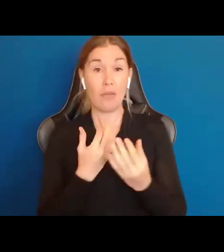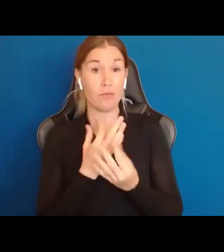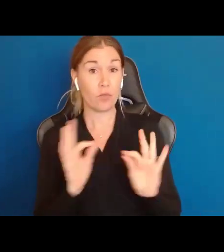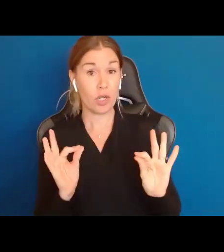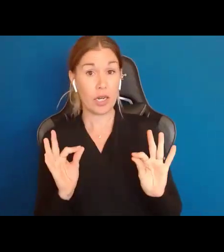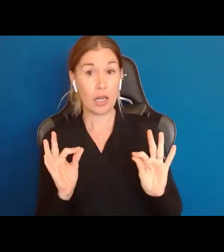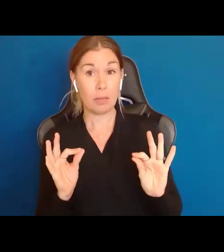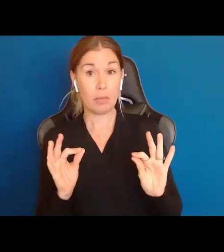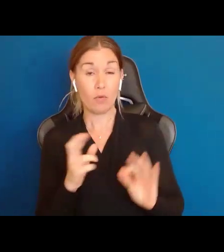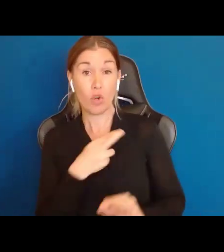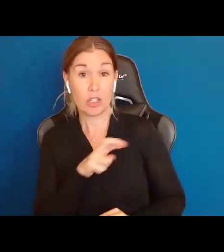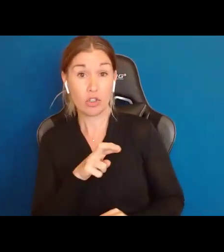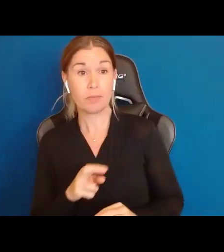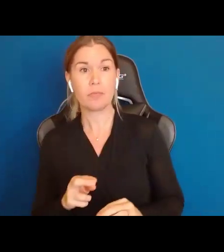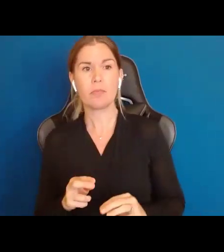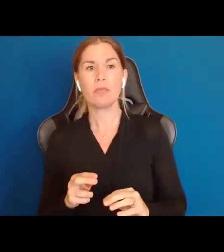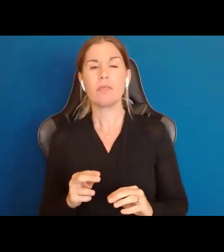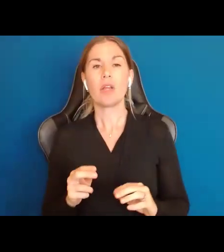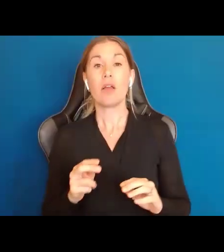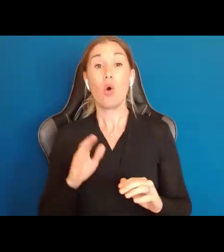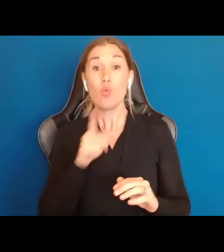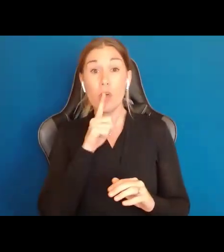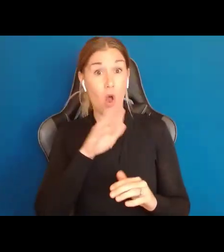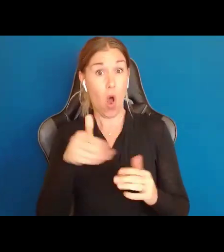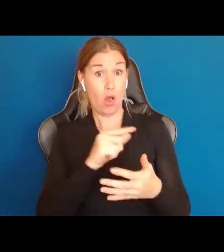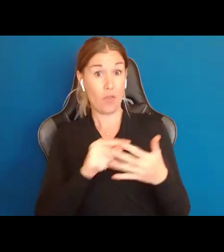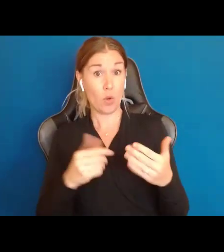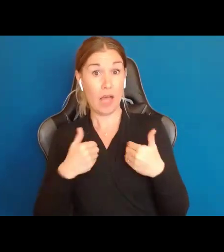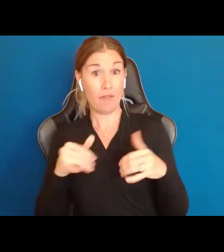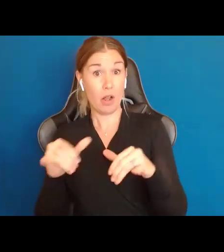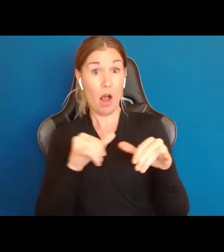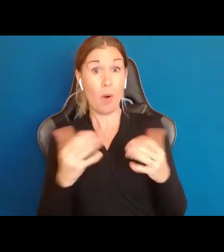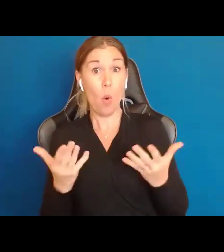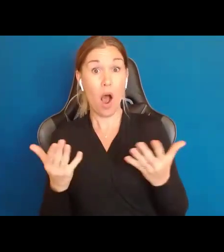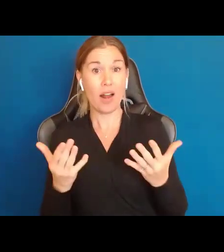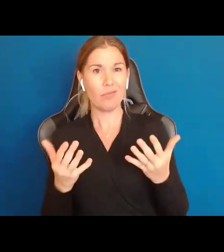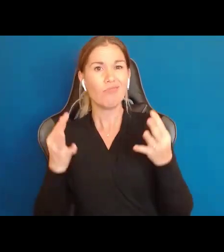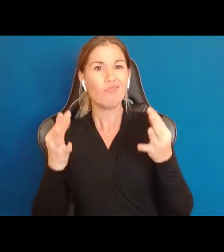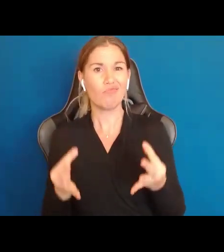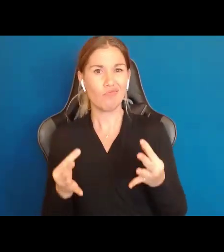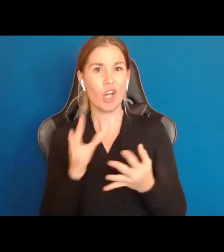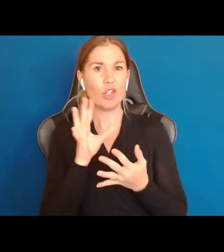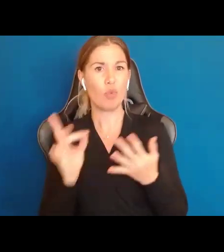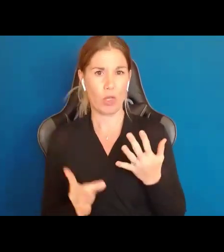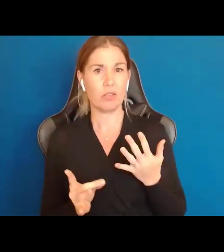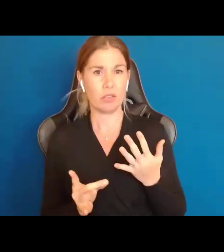Freedom of Religion. What do they all have in common? They all have choice in common. Every right we have